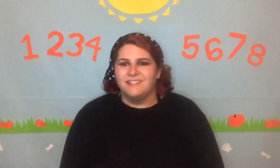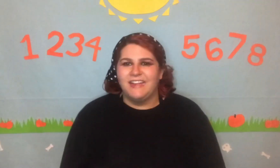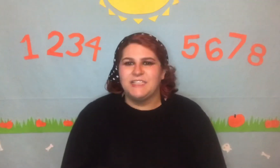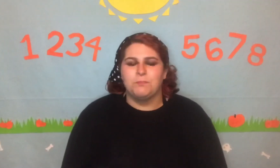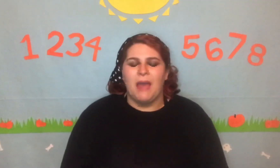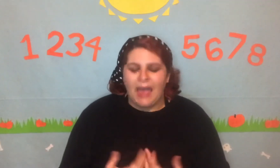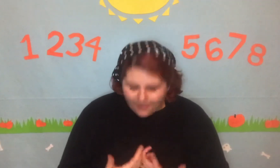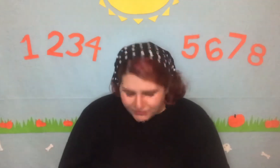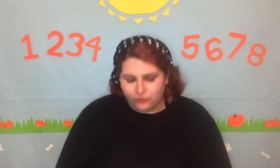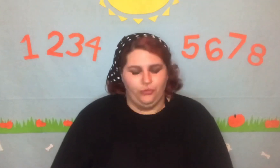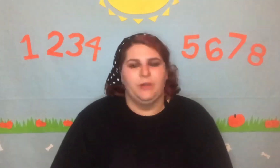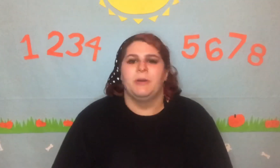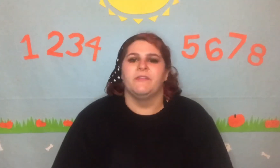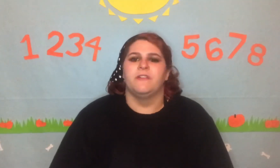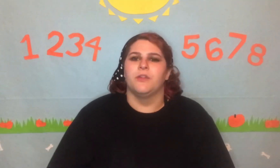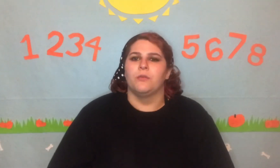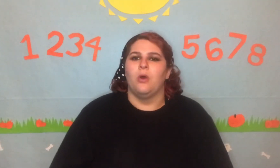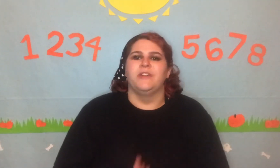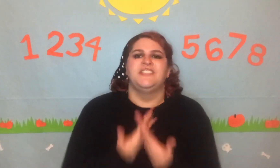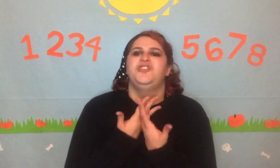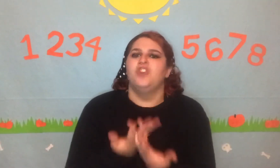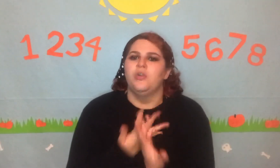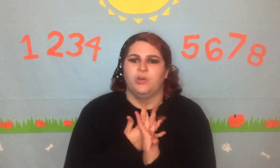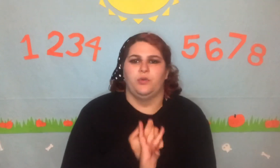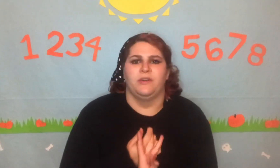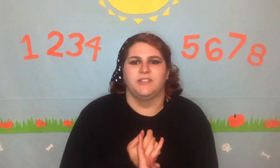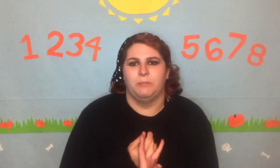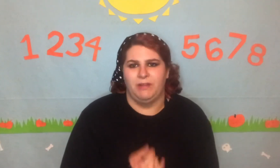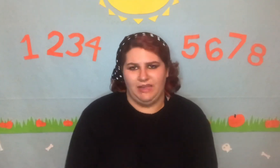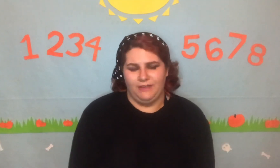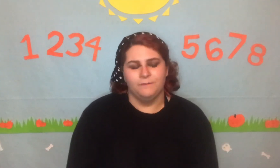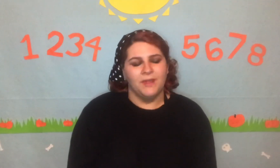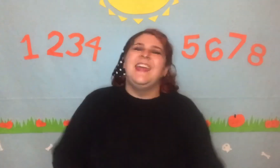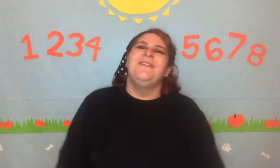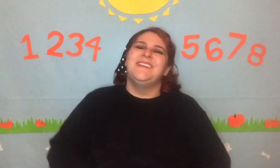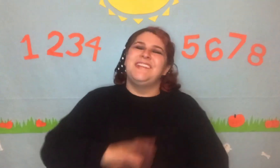He's absolutely perfect for the role and don't know who else could play it. Anyways thank you